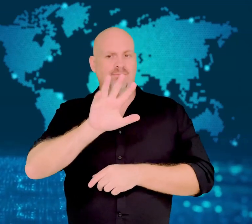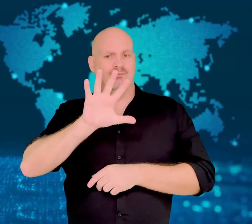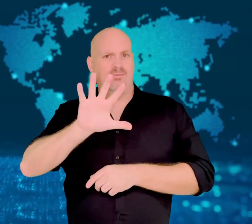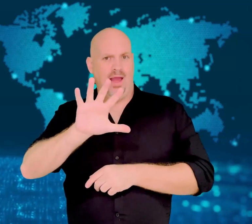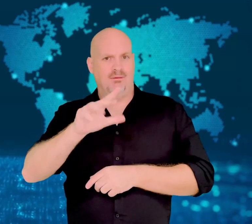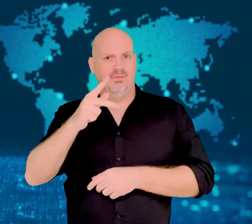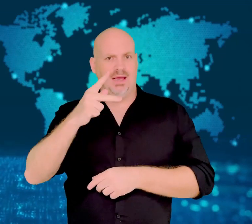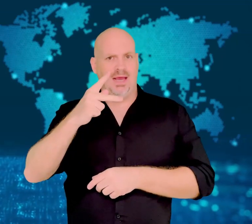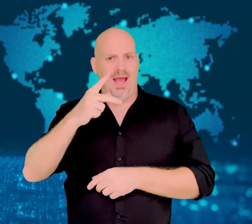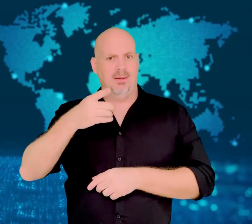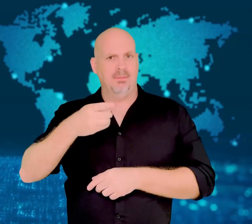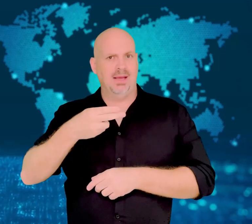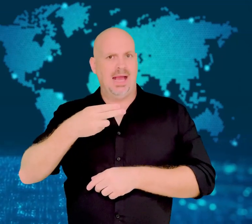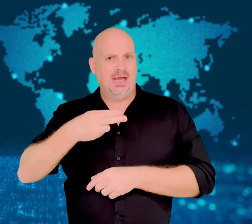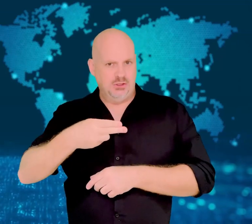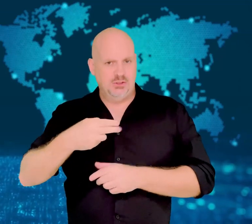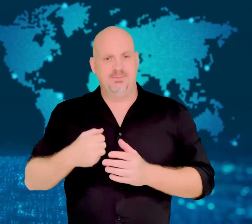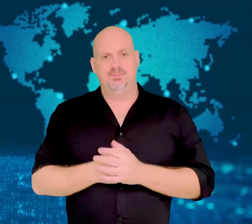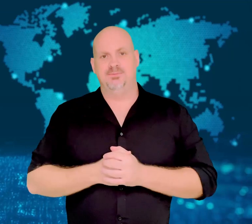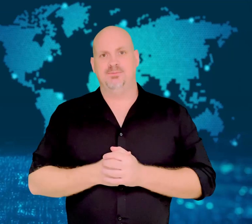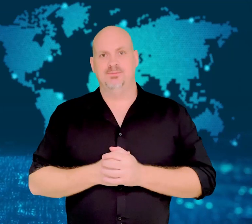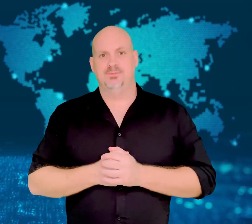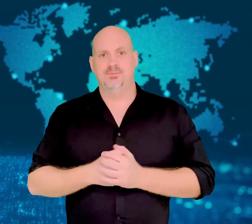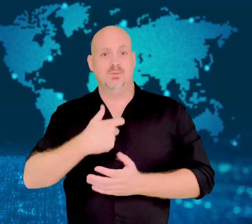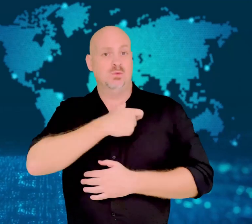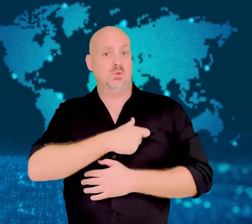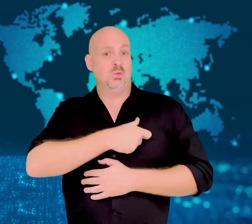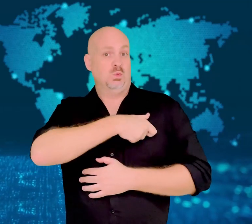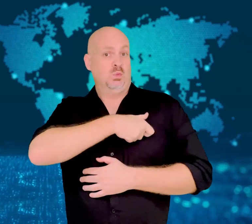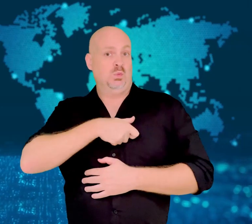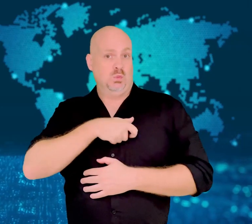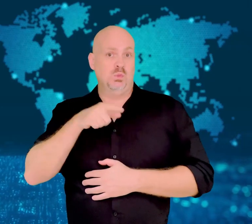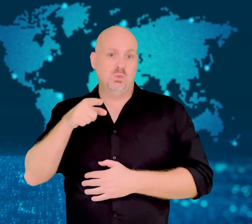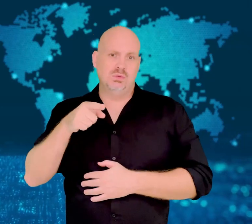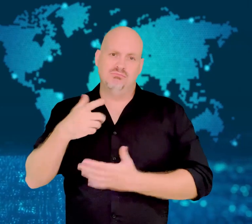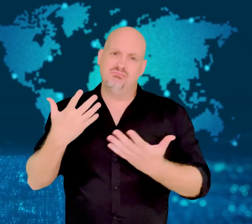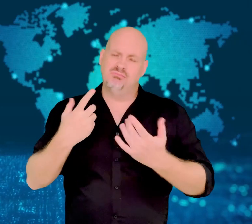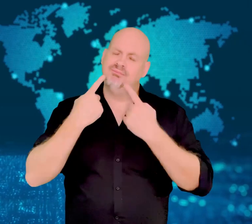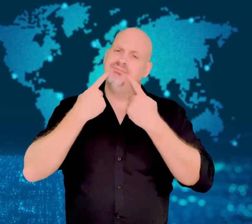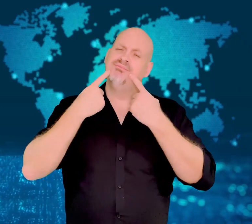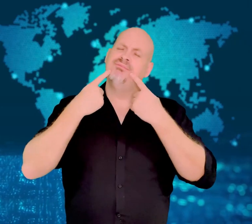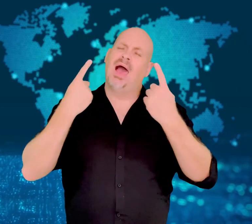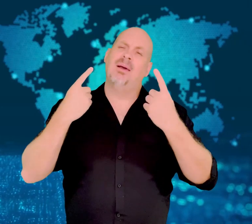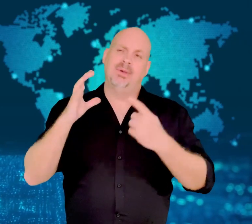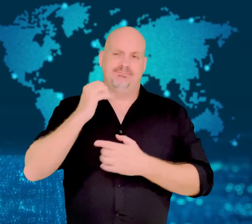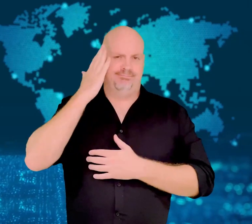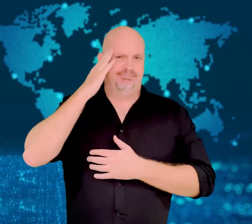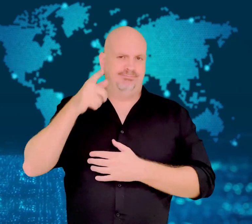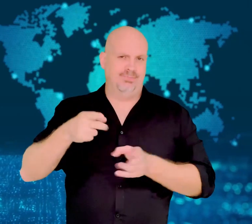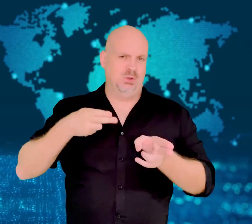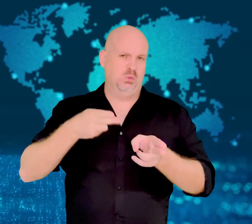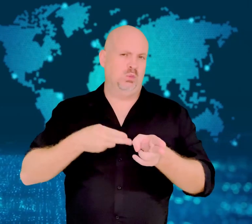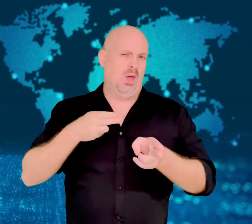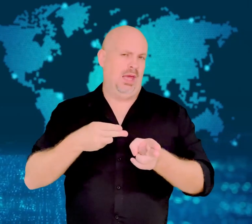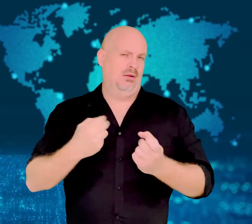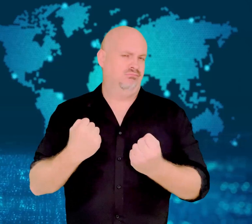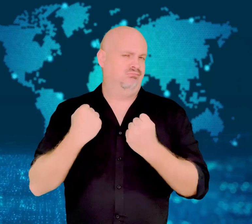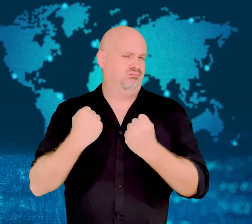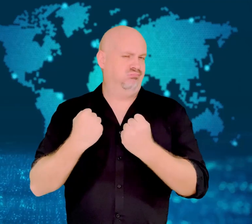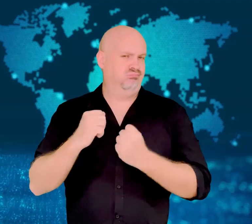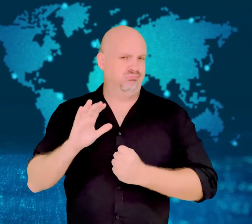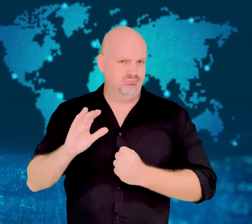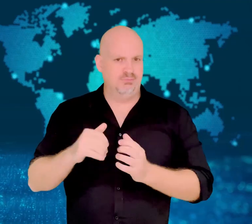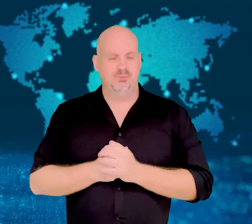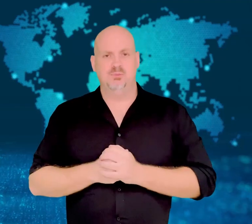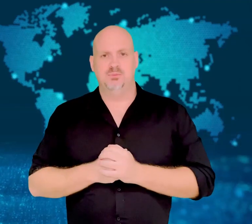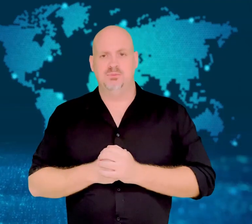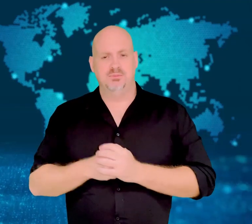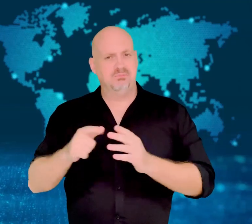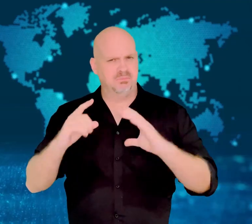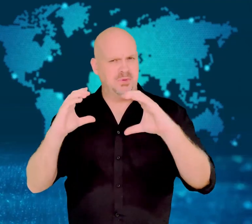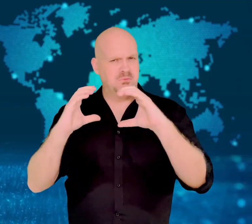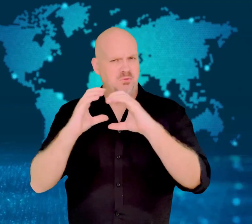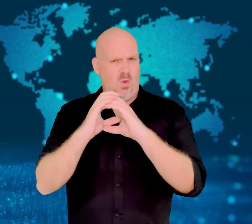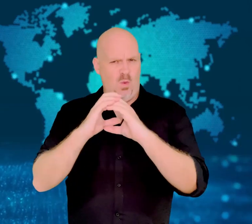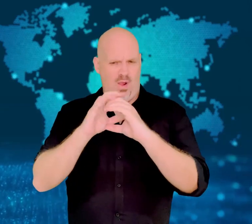The small country has an abundance of mountains, which makes it seem unsuited